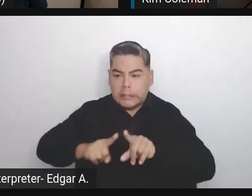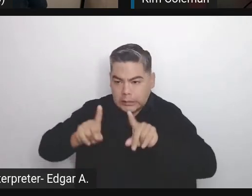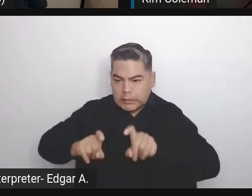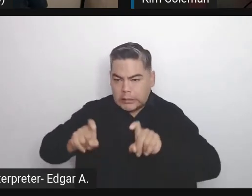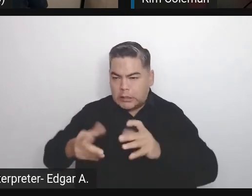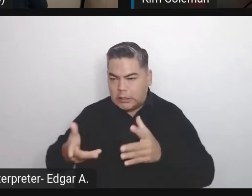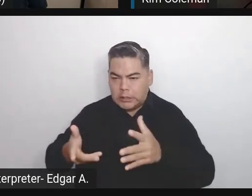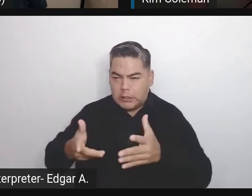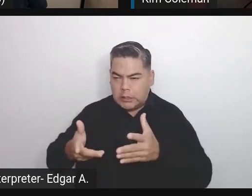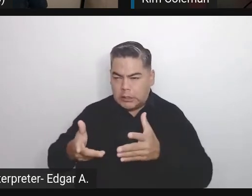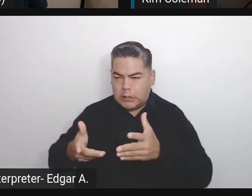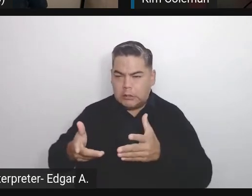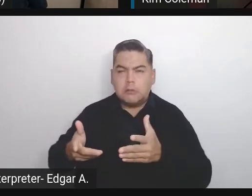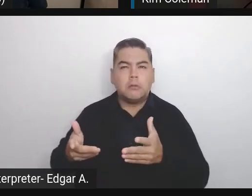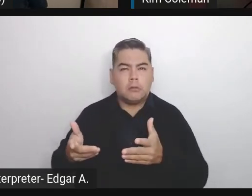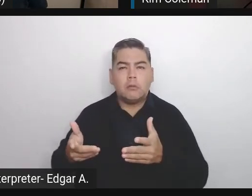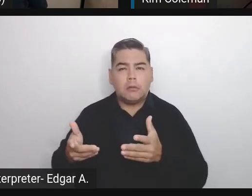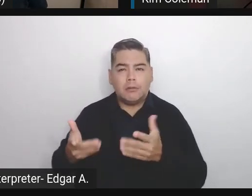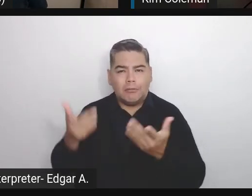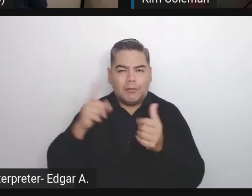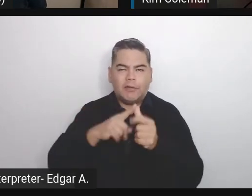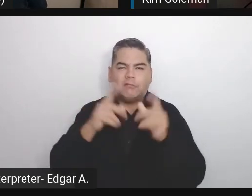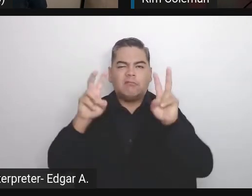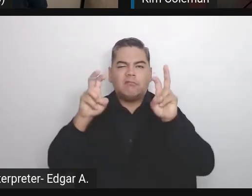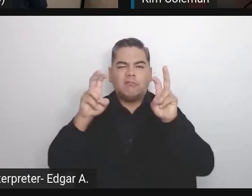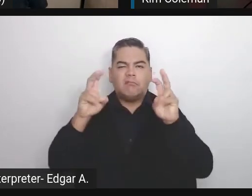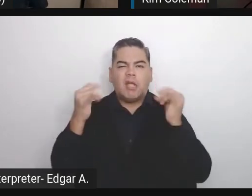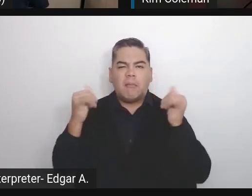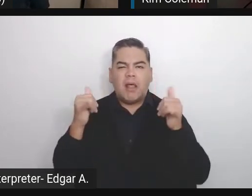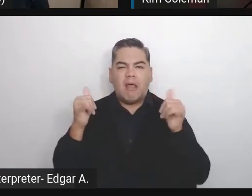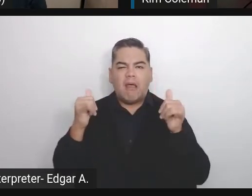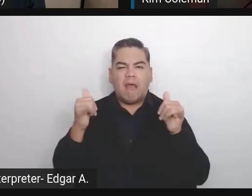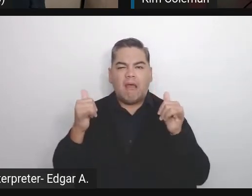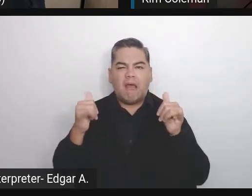At first, only play around with staging. Dumfries.